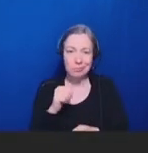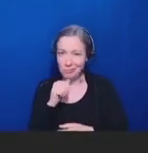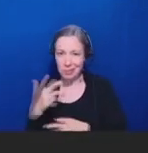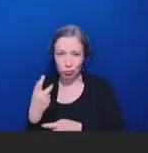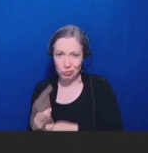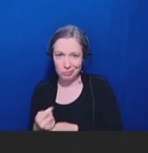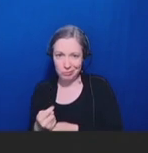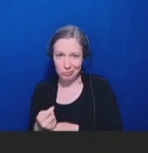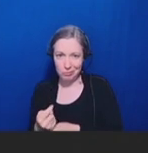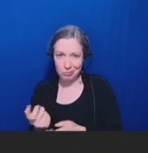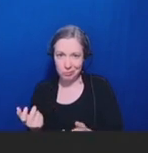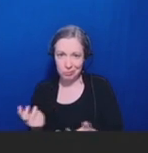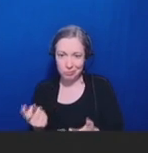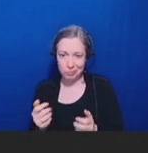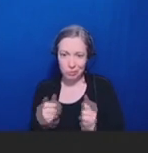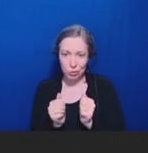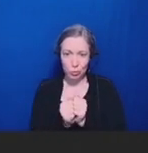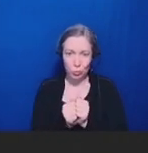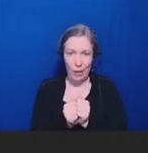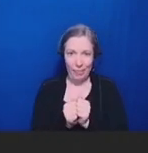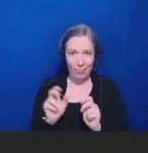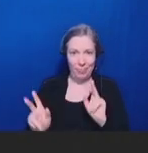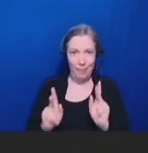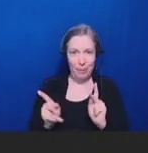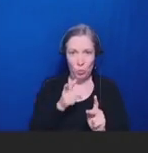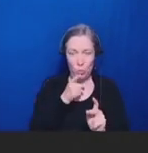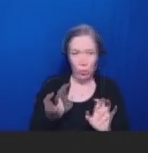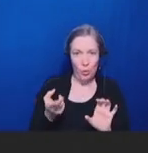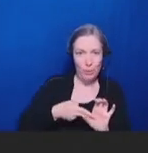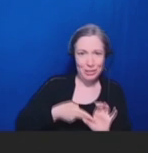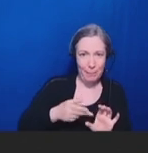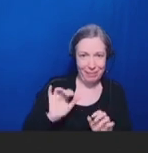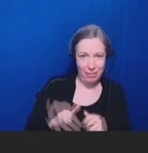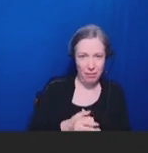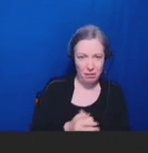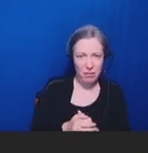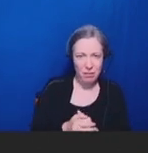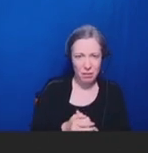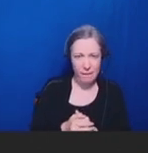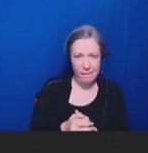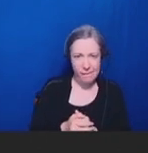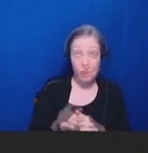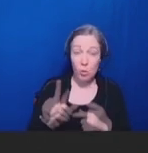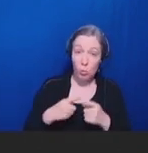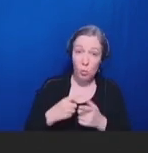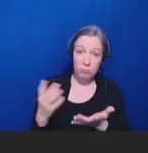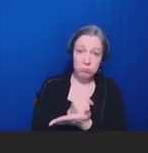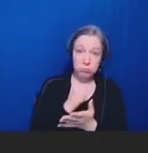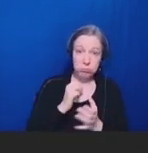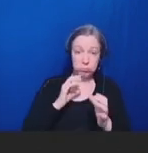And so, I think that you know, when we're having conversations about COVID vaccines